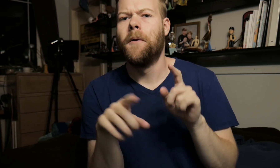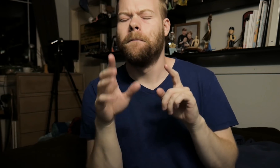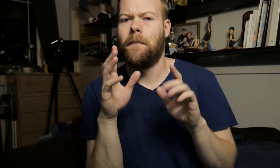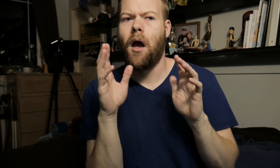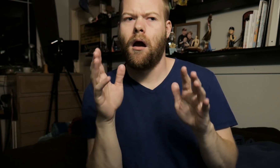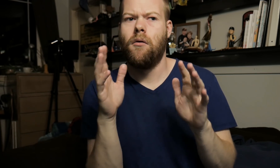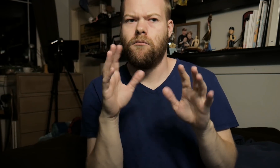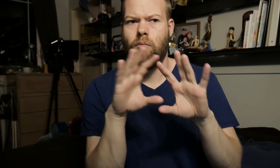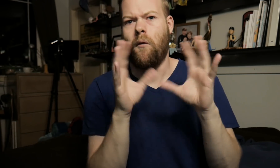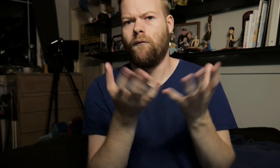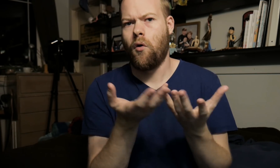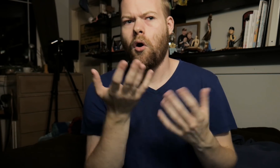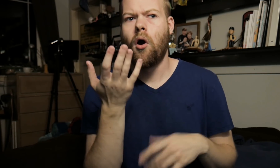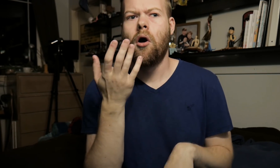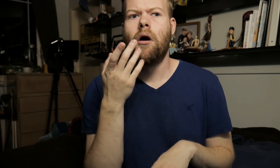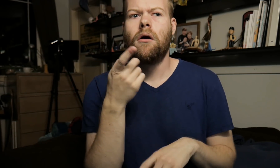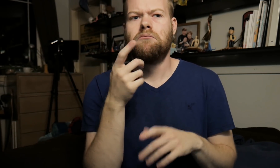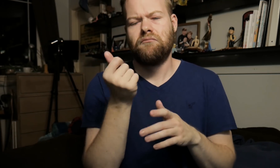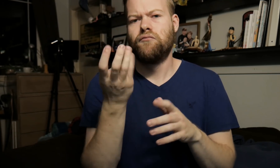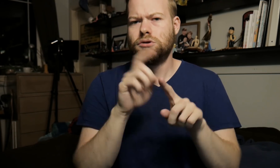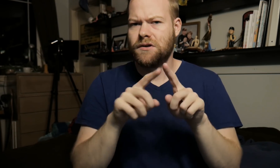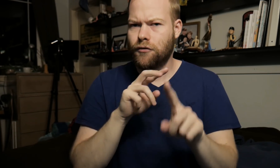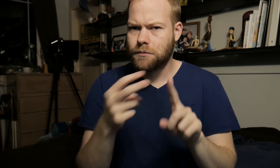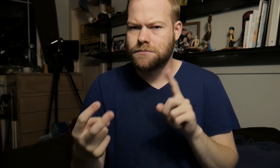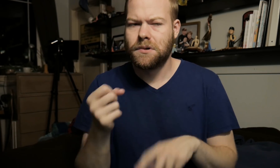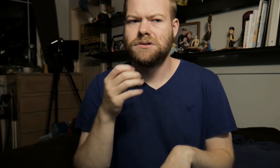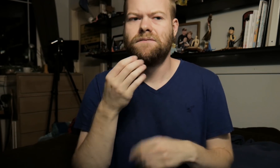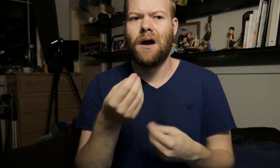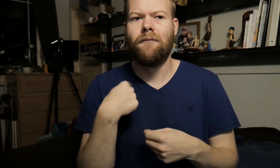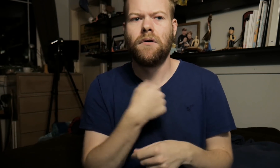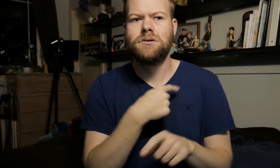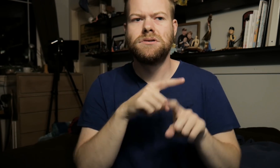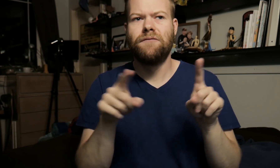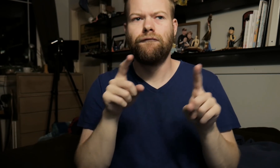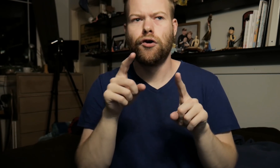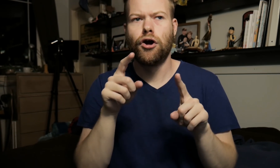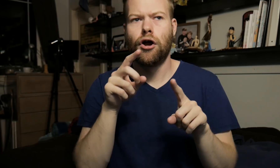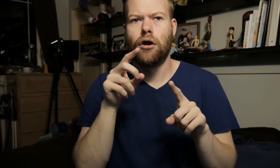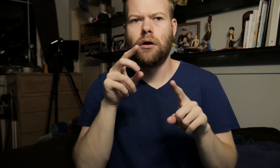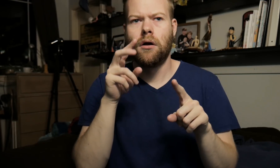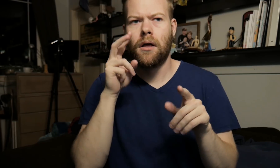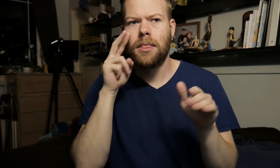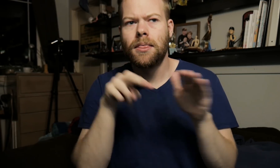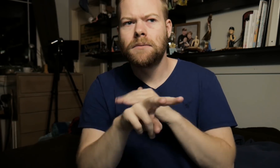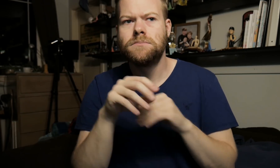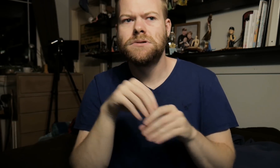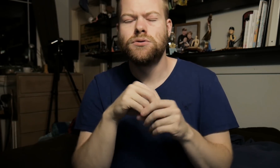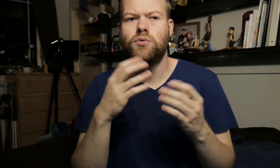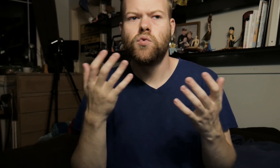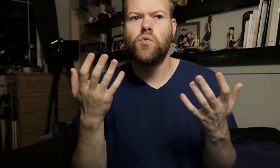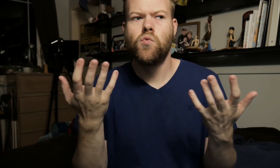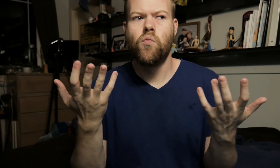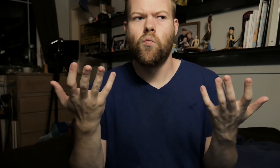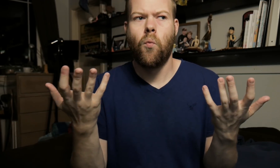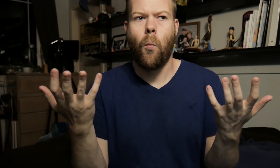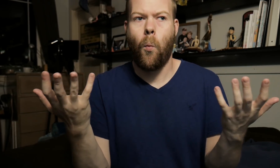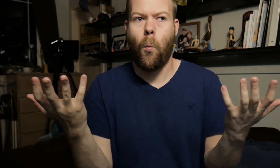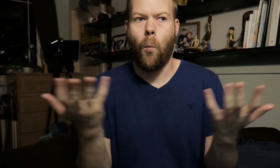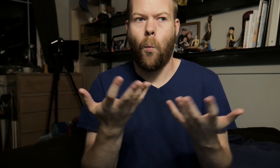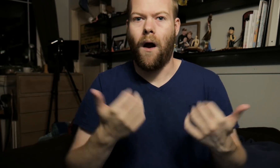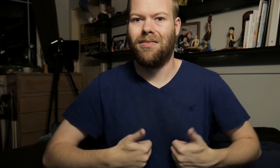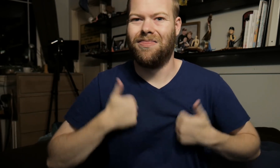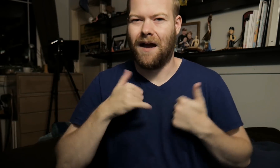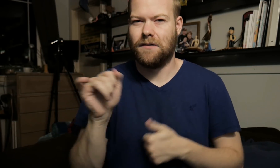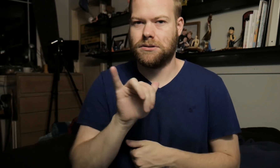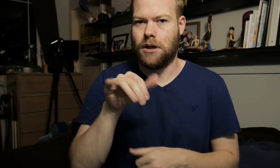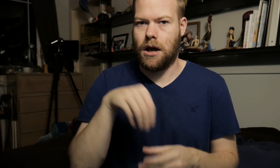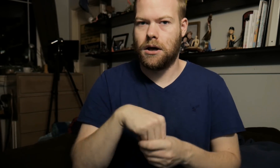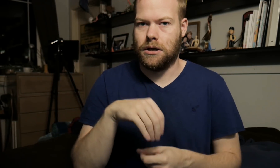But overall, the few different perspectives gave us different glimpses into what life is like in